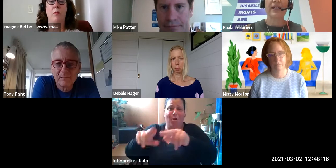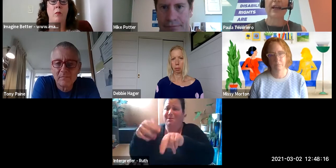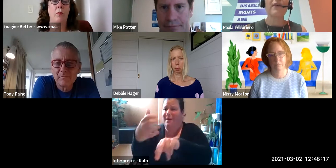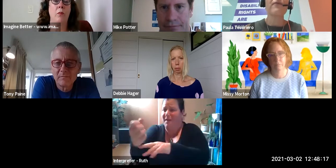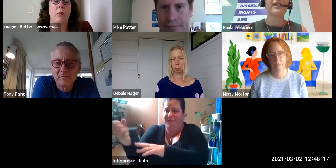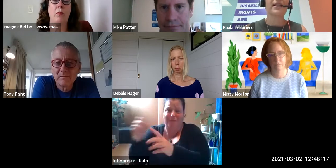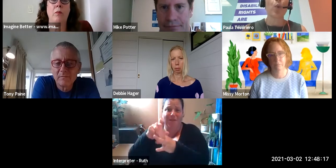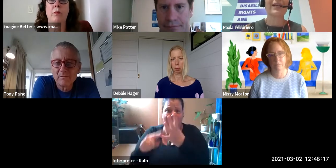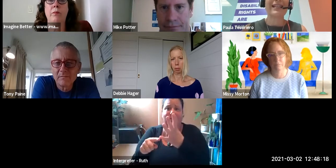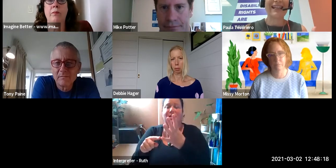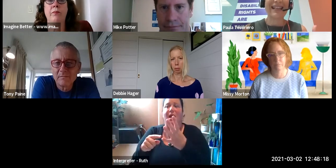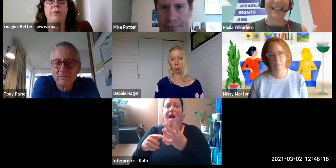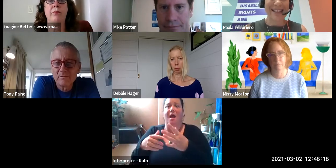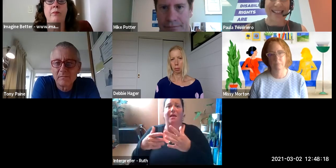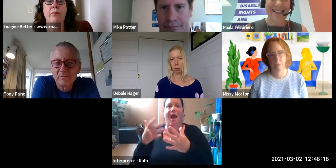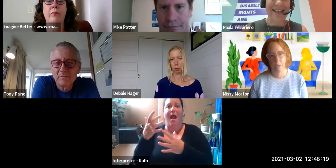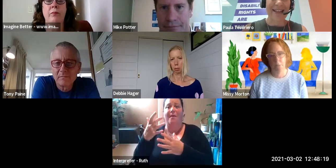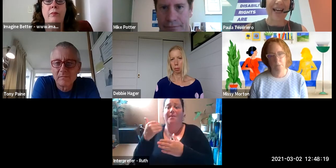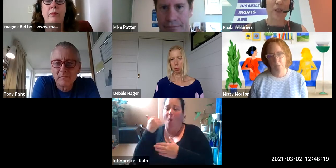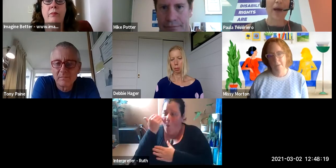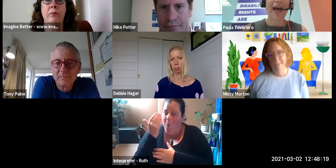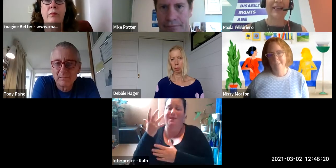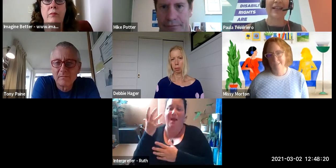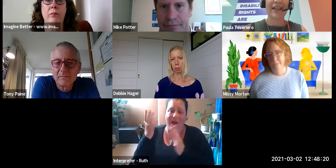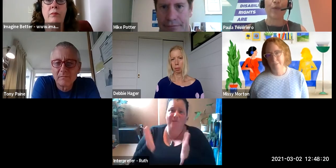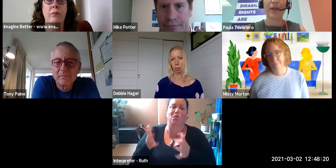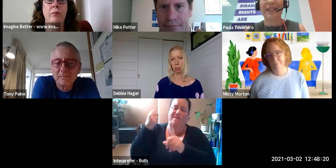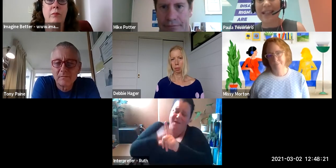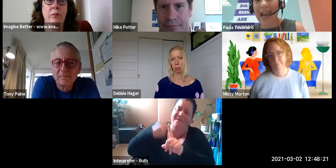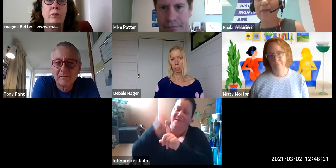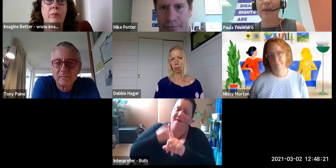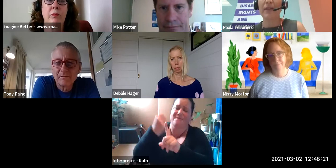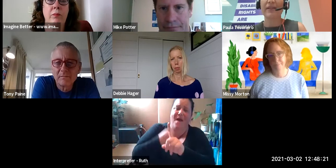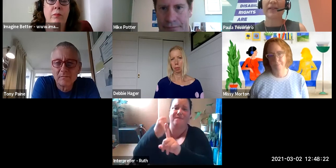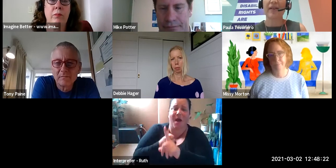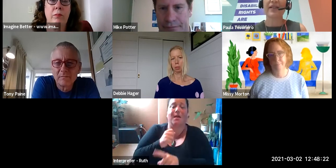Now that fighting wouldn't exist in large part if we didn't have an ableist society